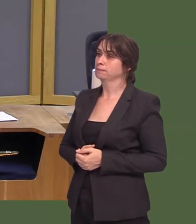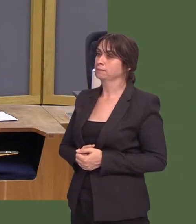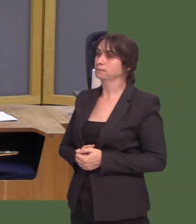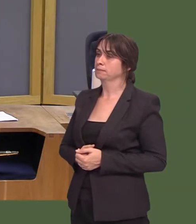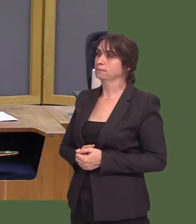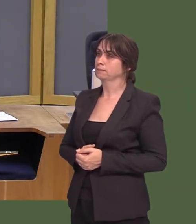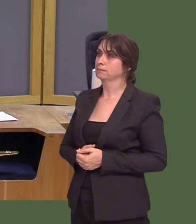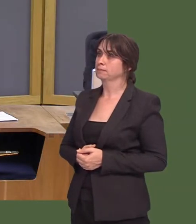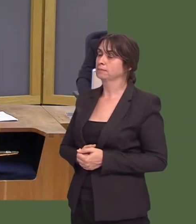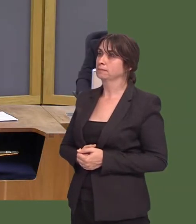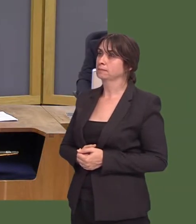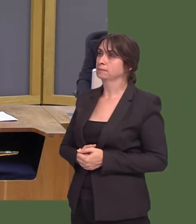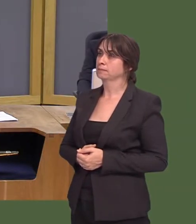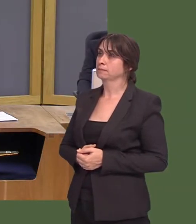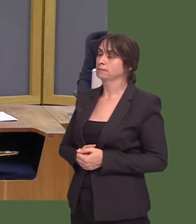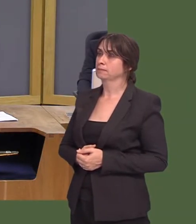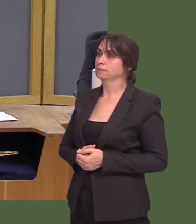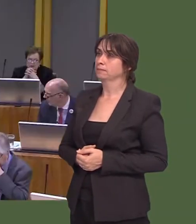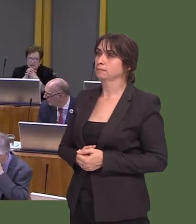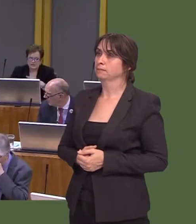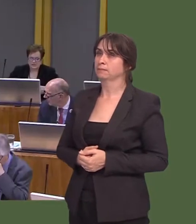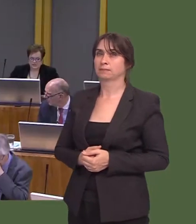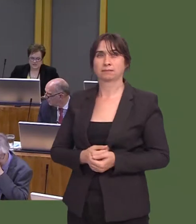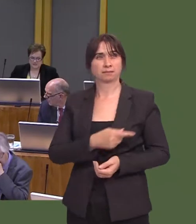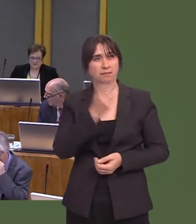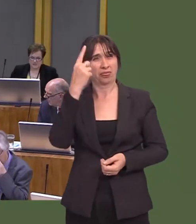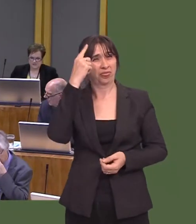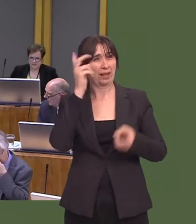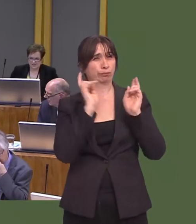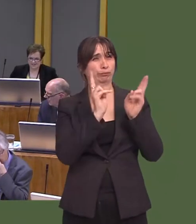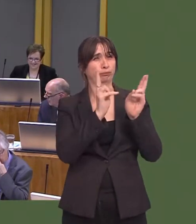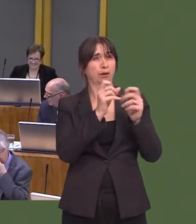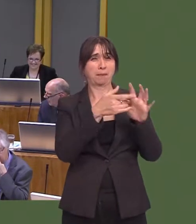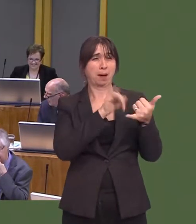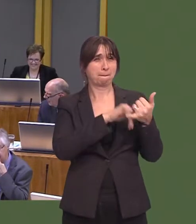Minister, that some Members seem to think that bypasses are part of active travel networks?